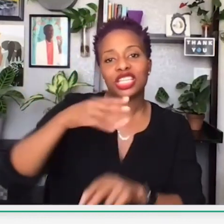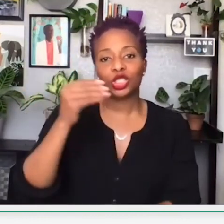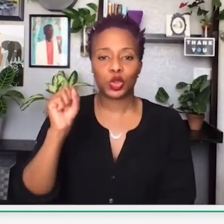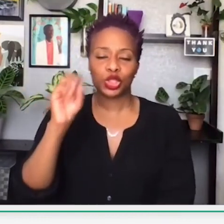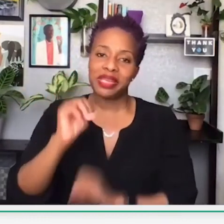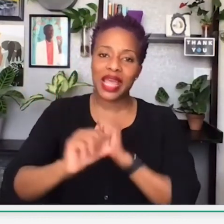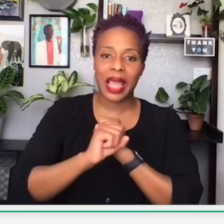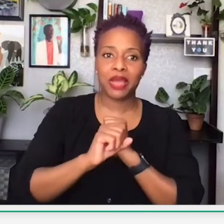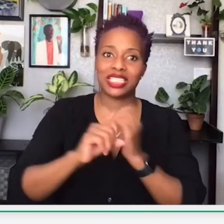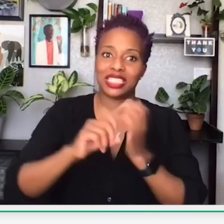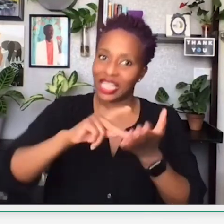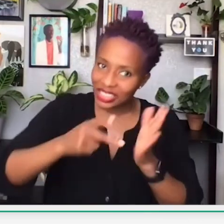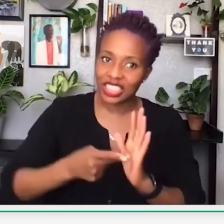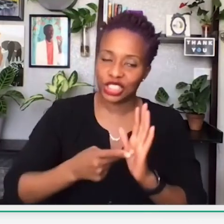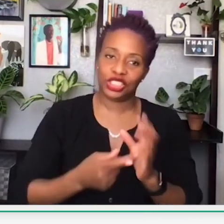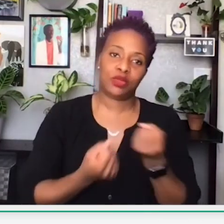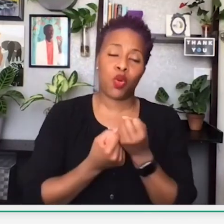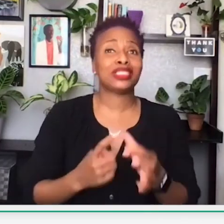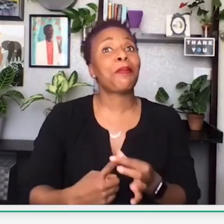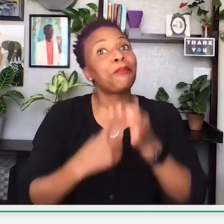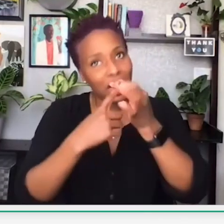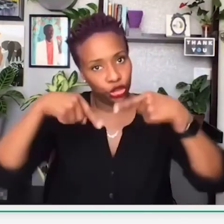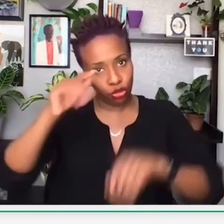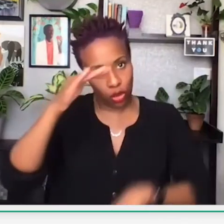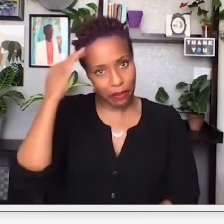If you're looking for different hashtags and social media campaigns intentionally,